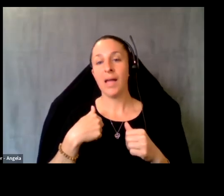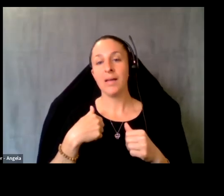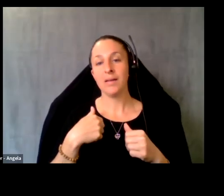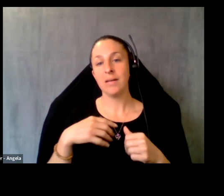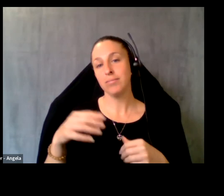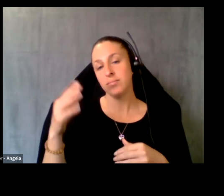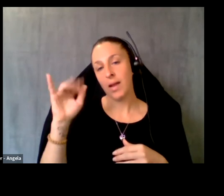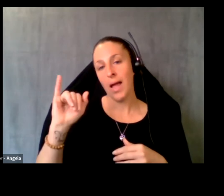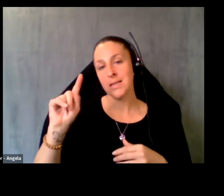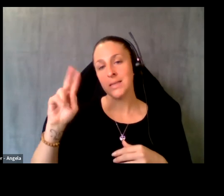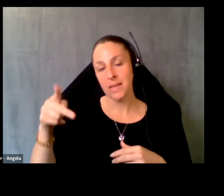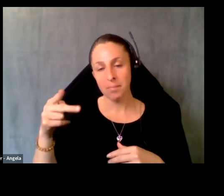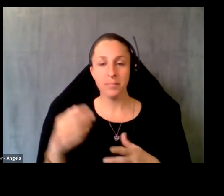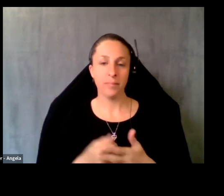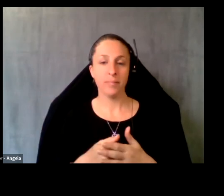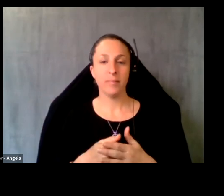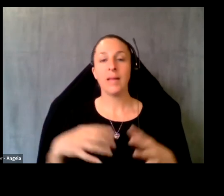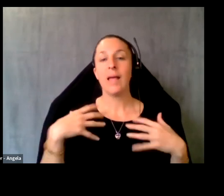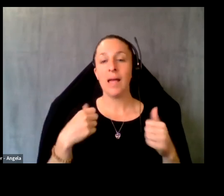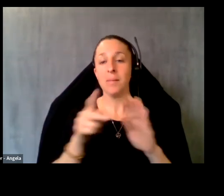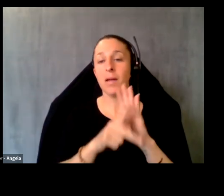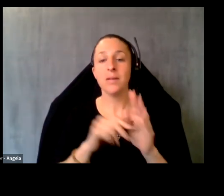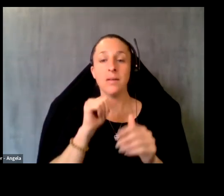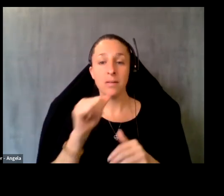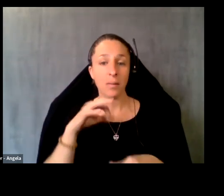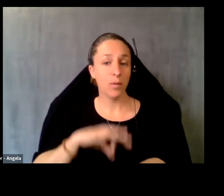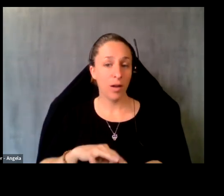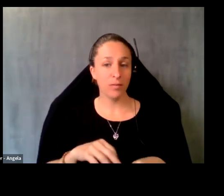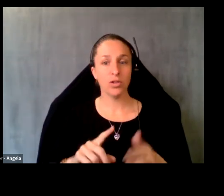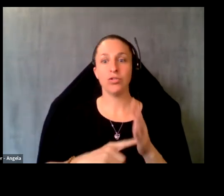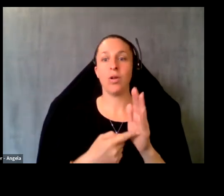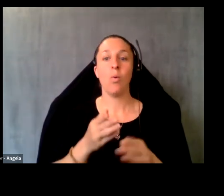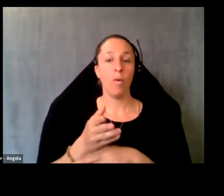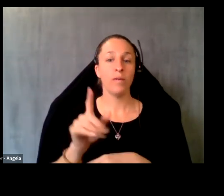as a health policy nonprofit that got our start over 25 years ago, making sure that